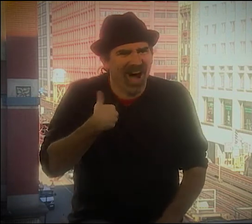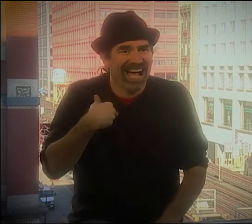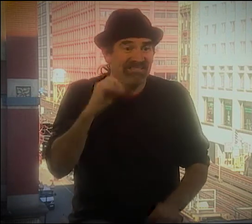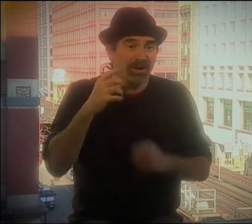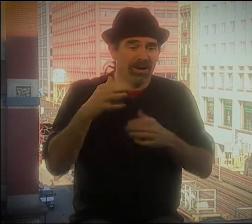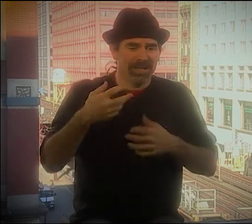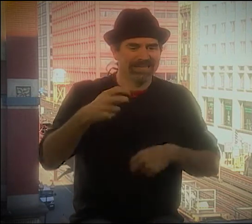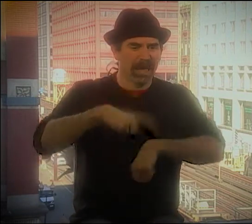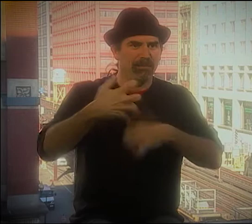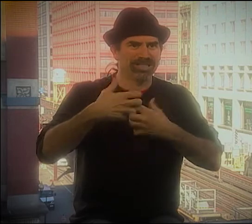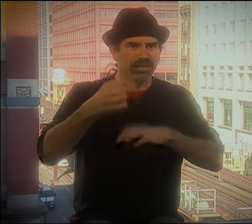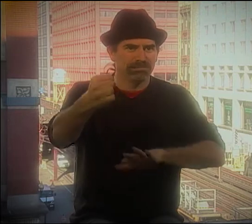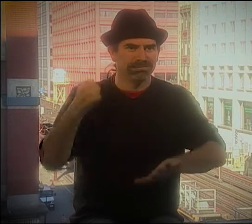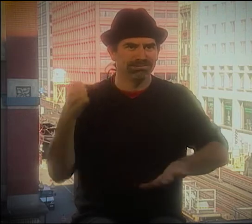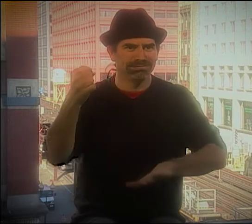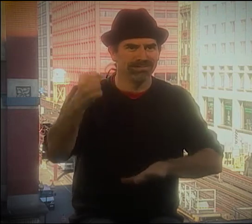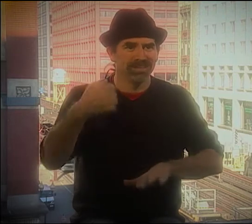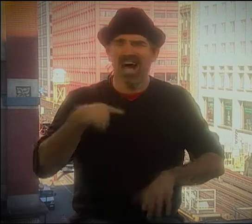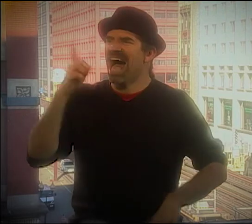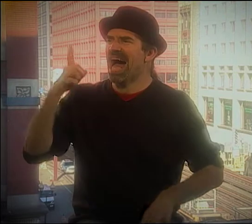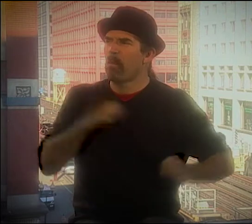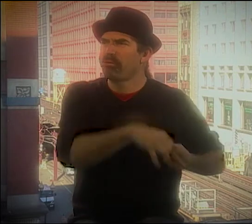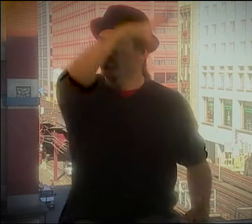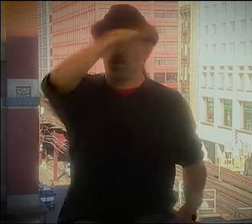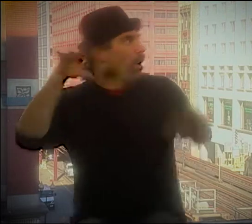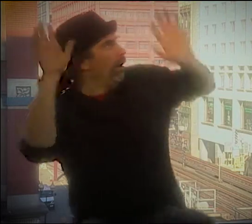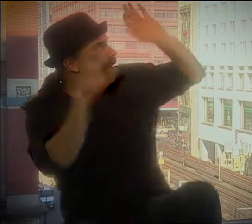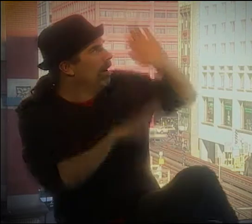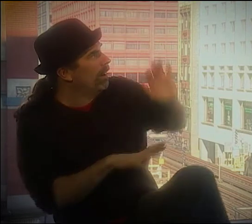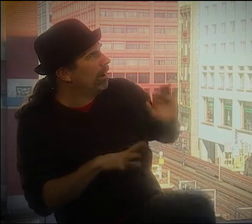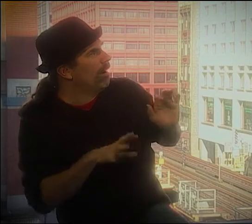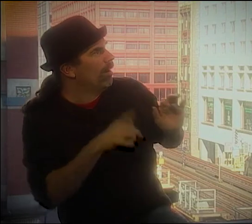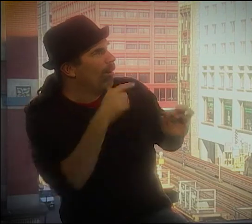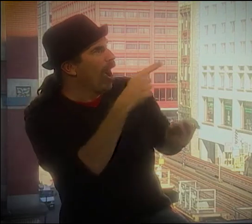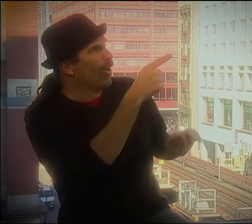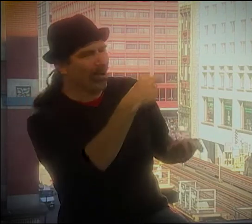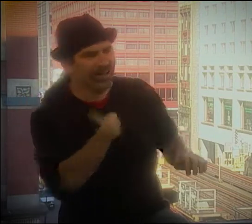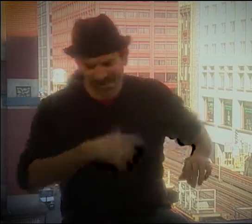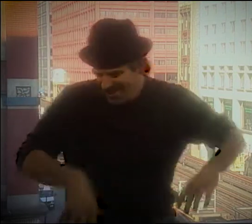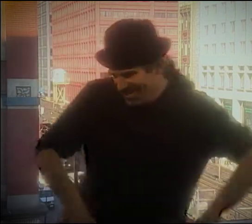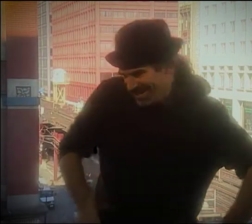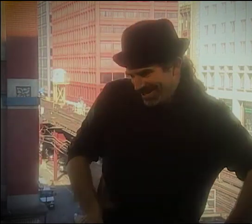I DIDN'T MEAN THAT. YOU KNOW, IF I HAD A TIME MACHINE AND CURRENT ME COULD,